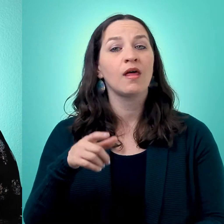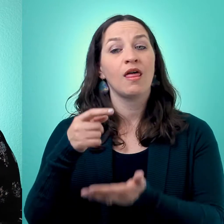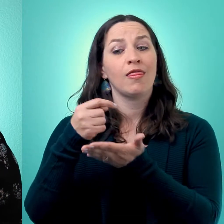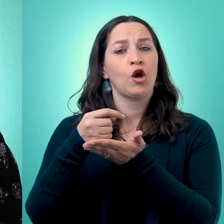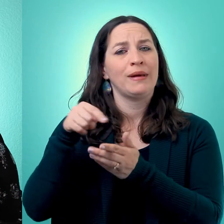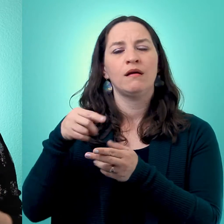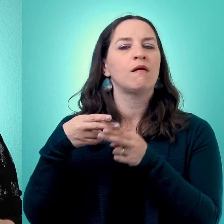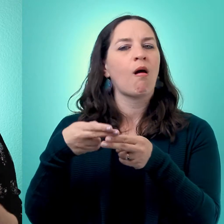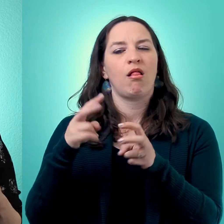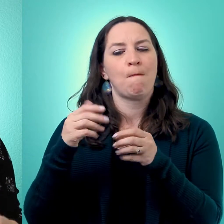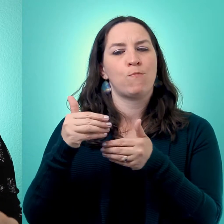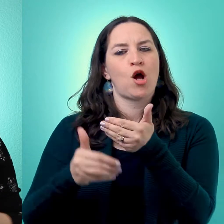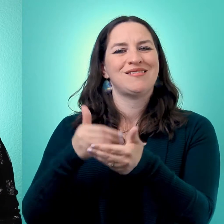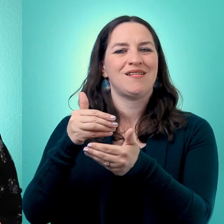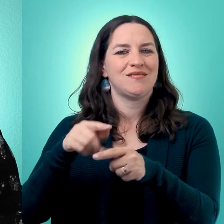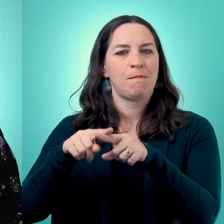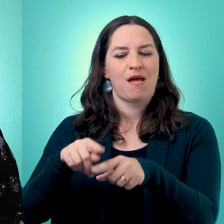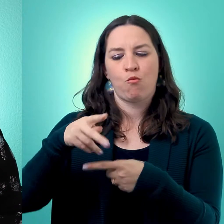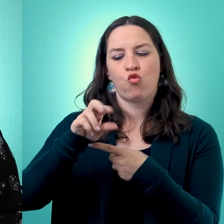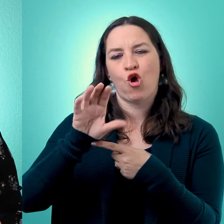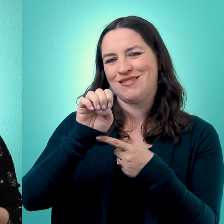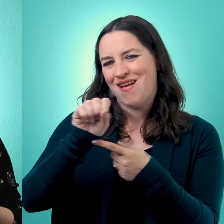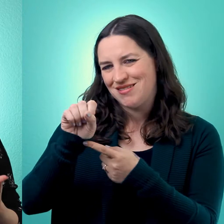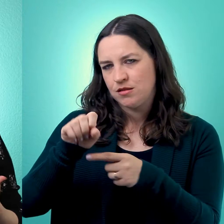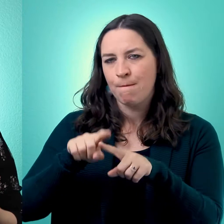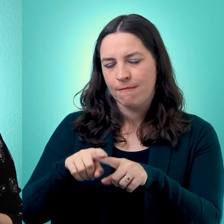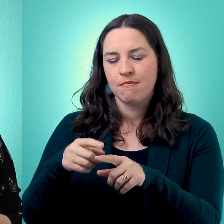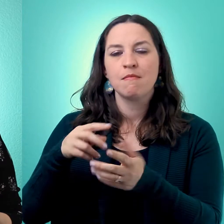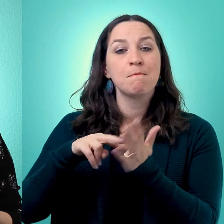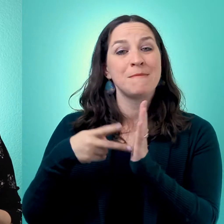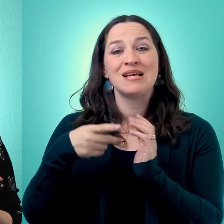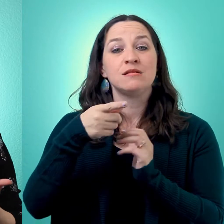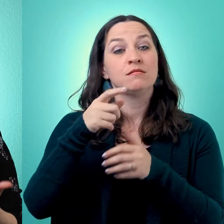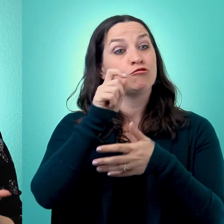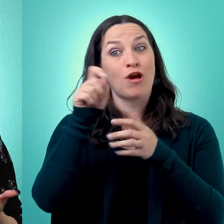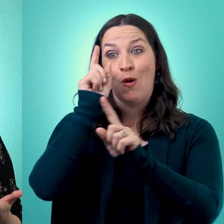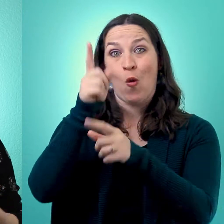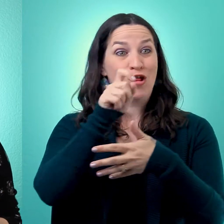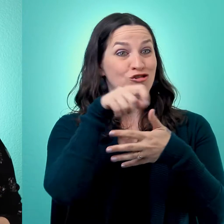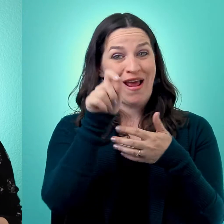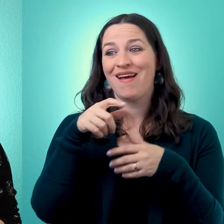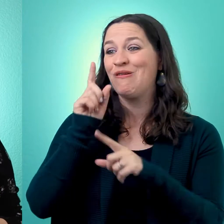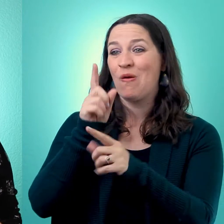Therapy is very process based. That means that you're not going to therapy to have a specific outcome each time.